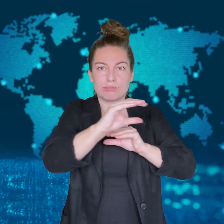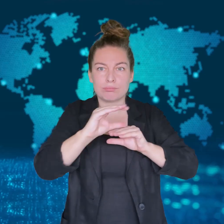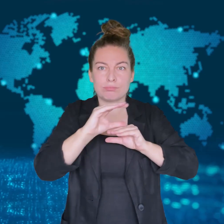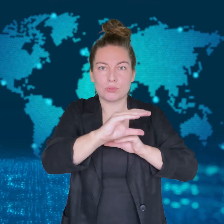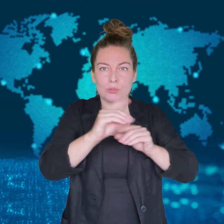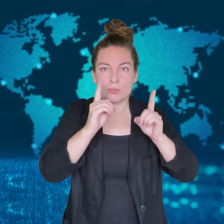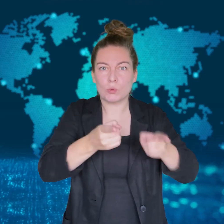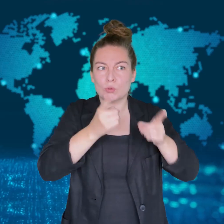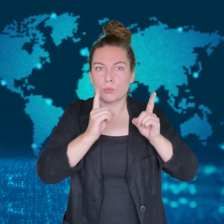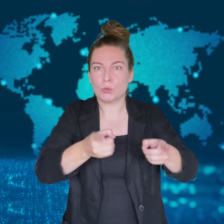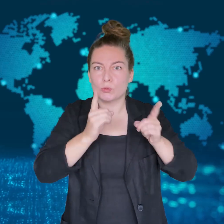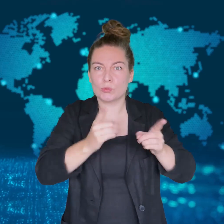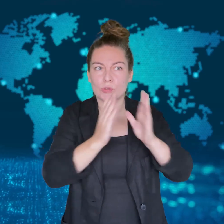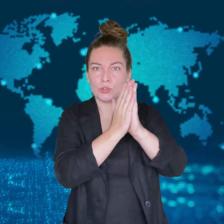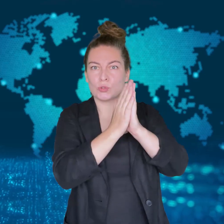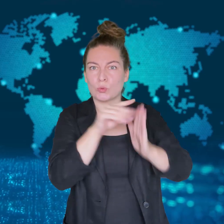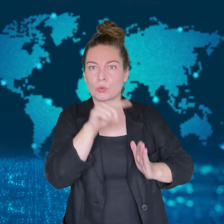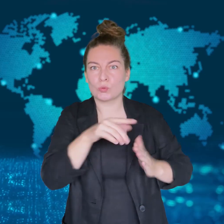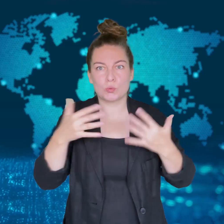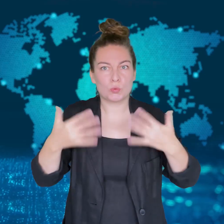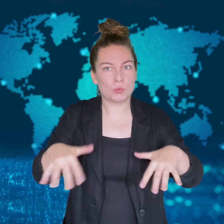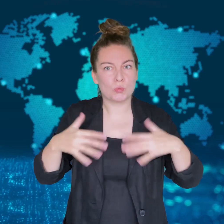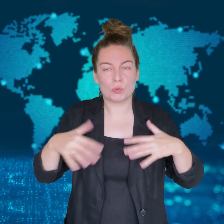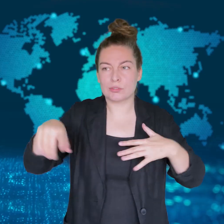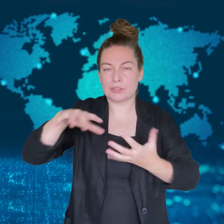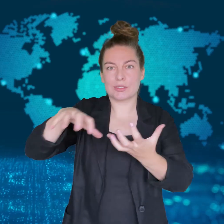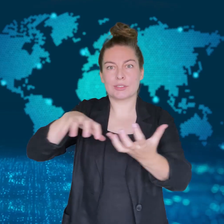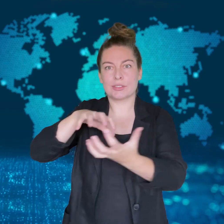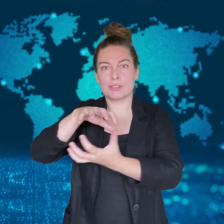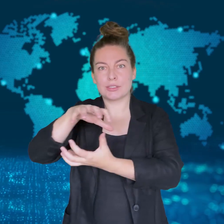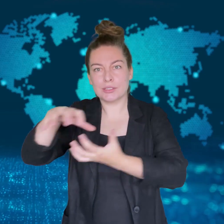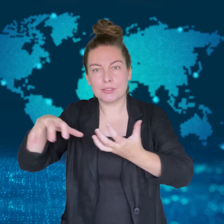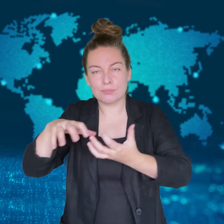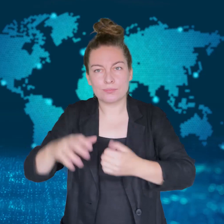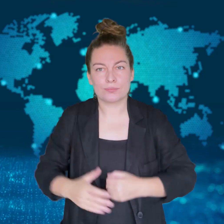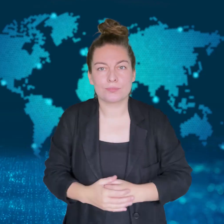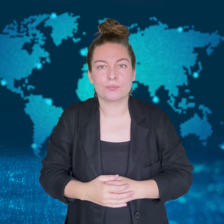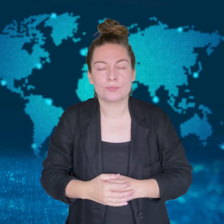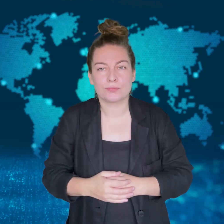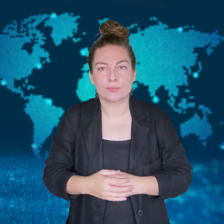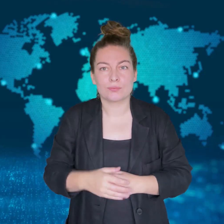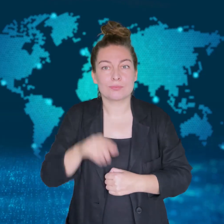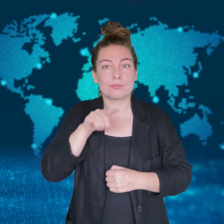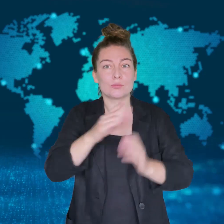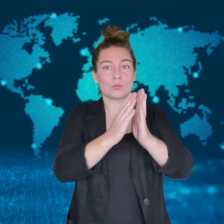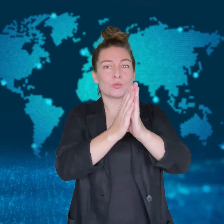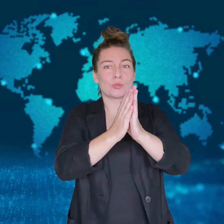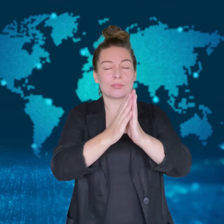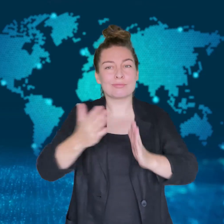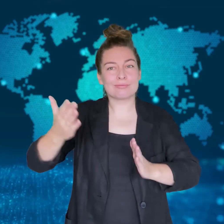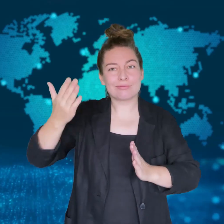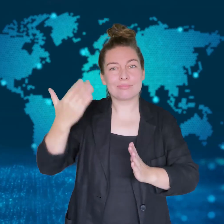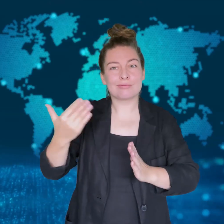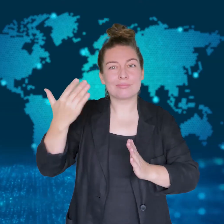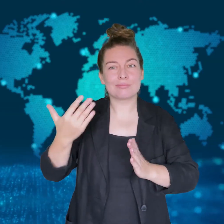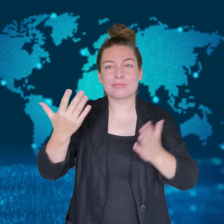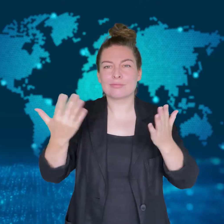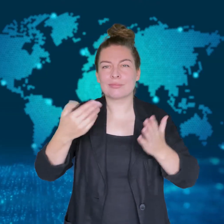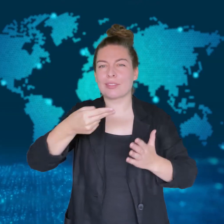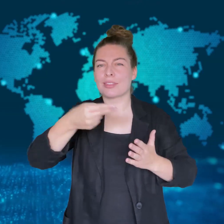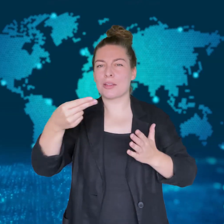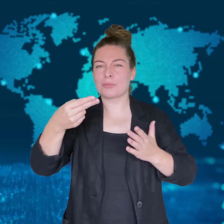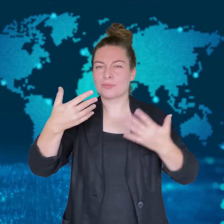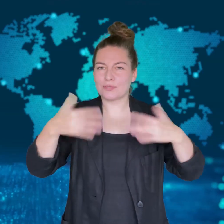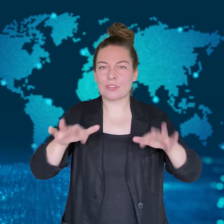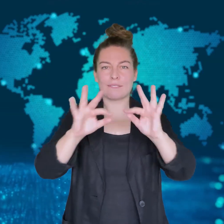give to the church.